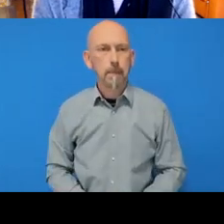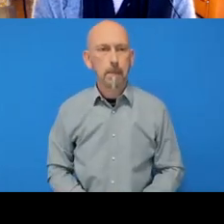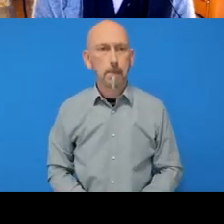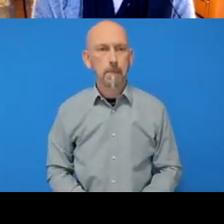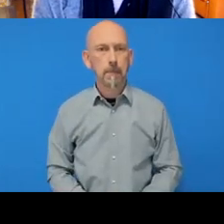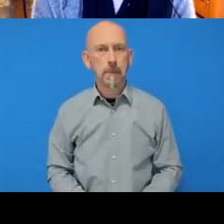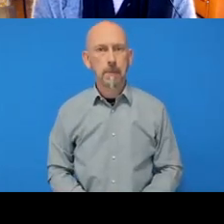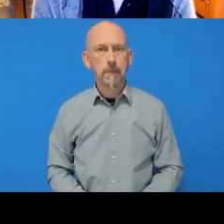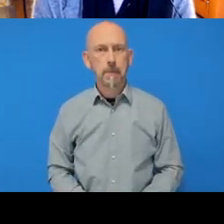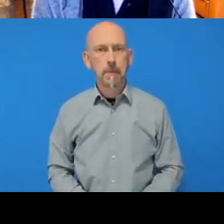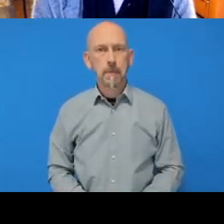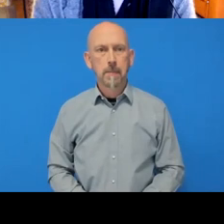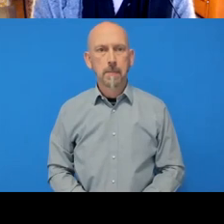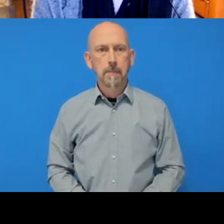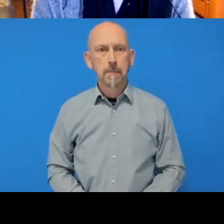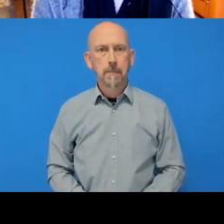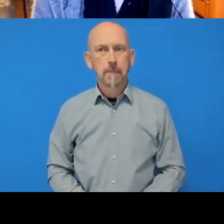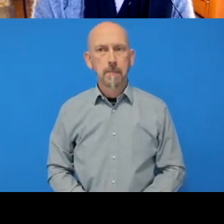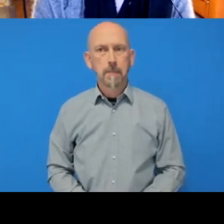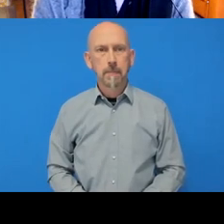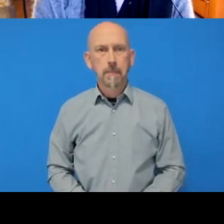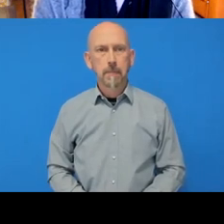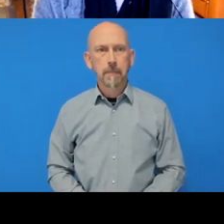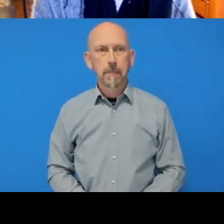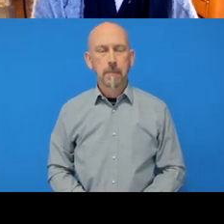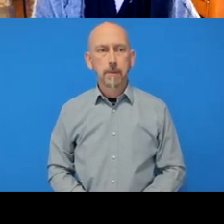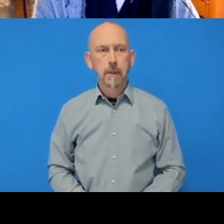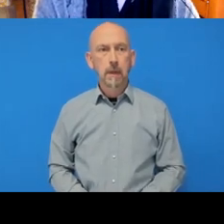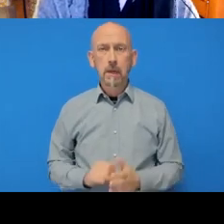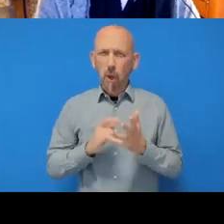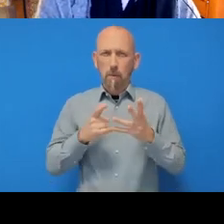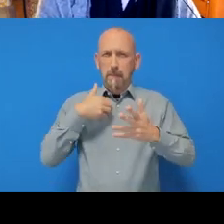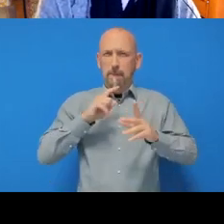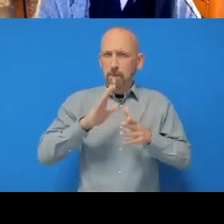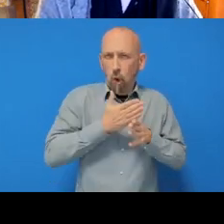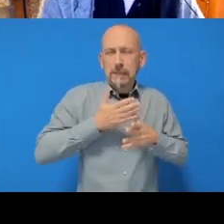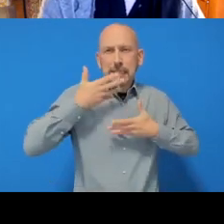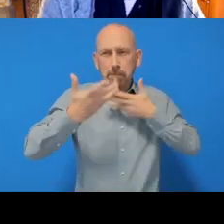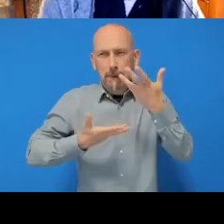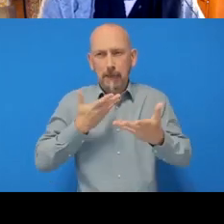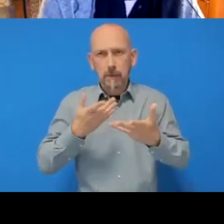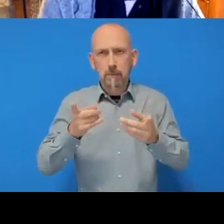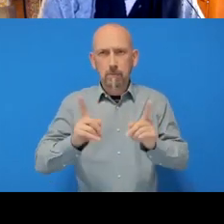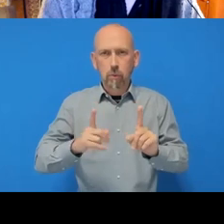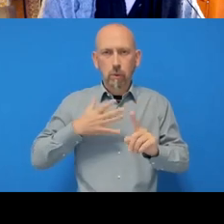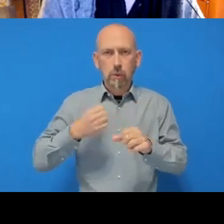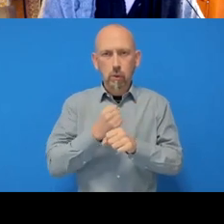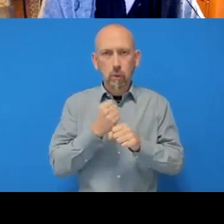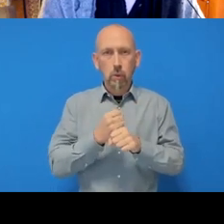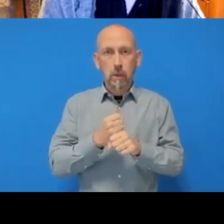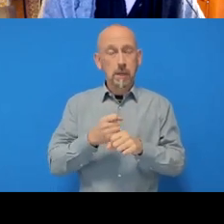Yes, so I'll just walk through what to do, so you're welcome to kind of start copying as I go,